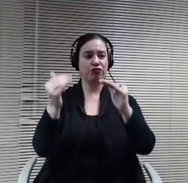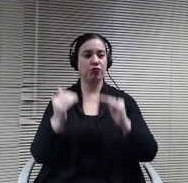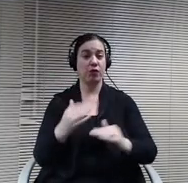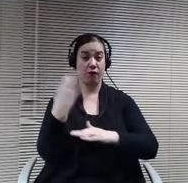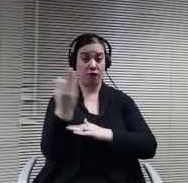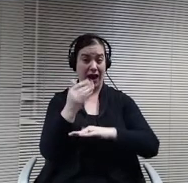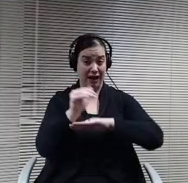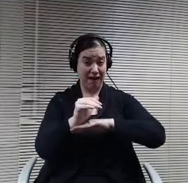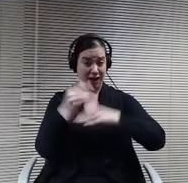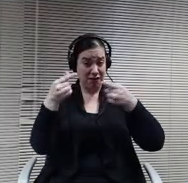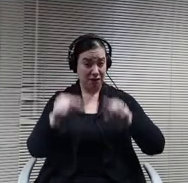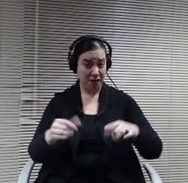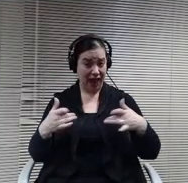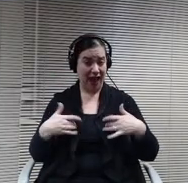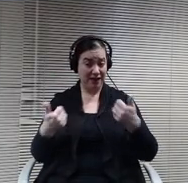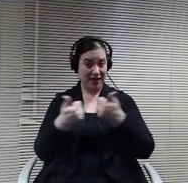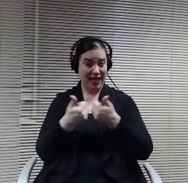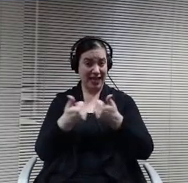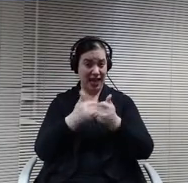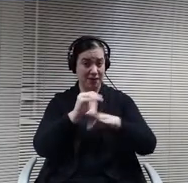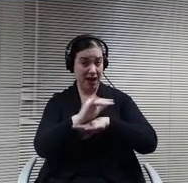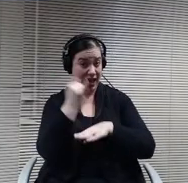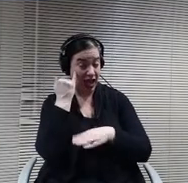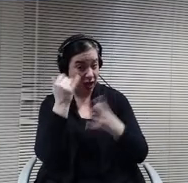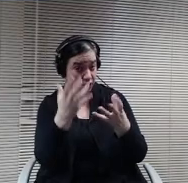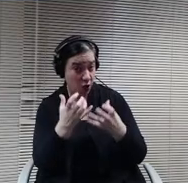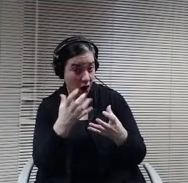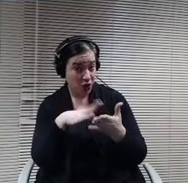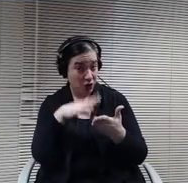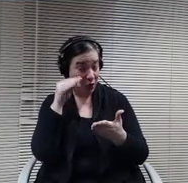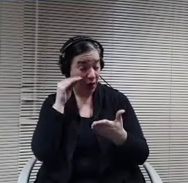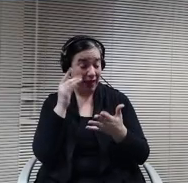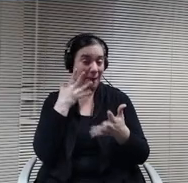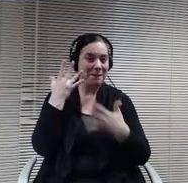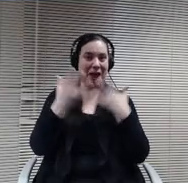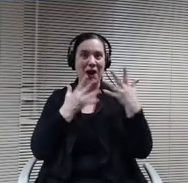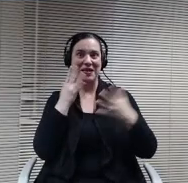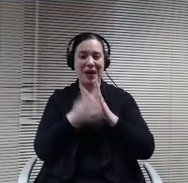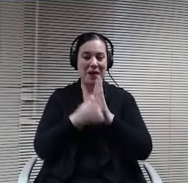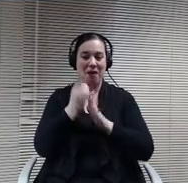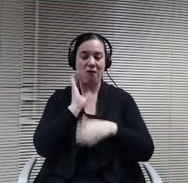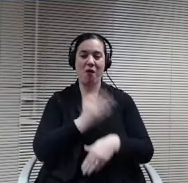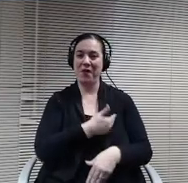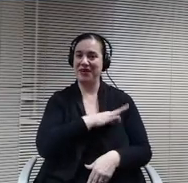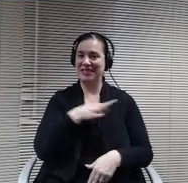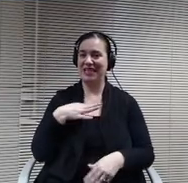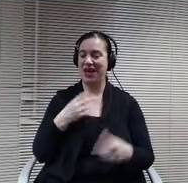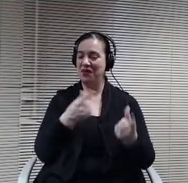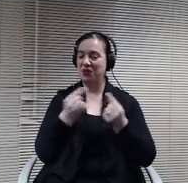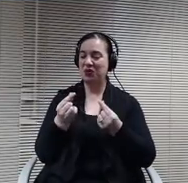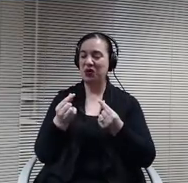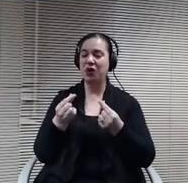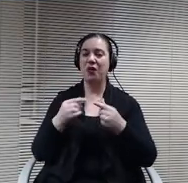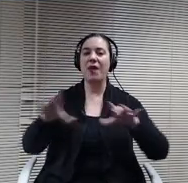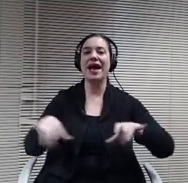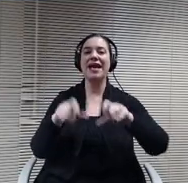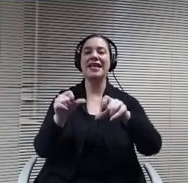find out some of the most embarrassing moments of our staff, for example, you can. Take a quiz show and find out some of those things invite